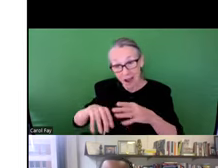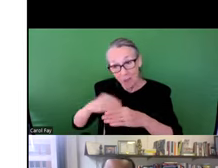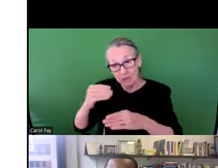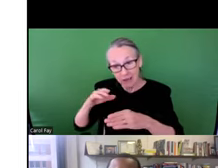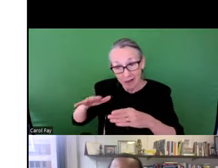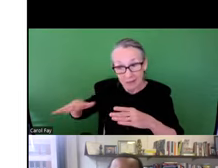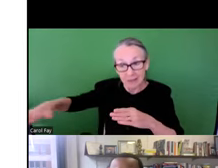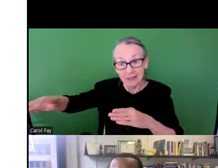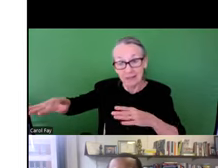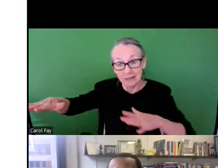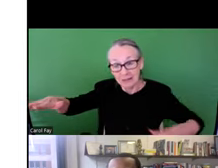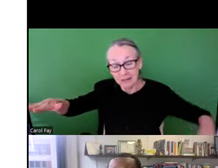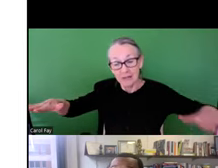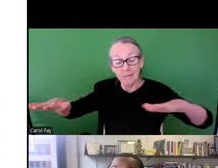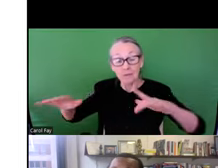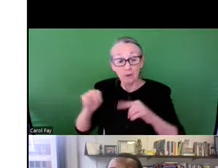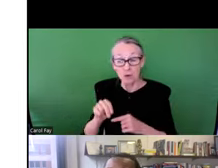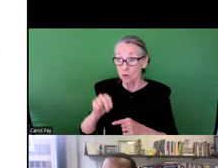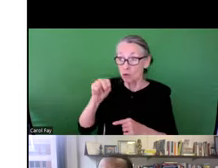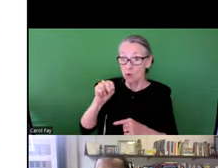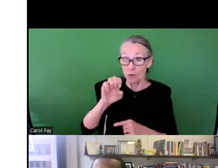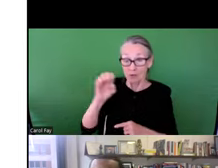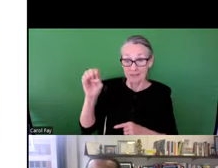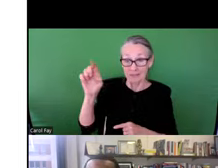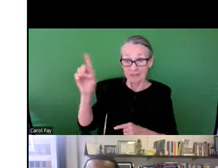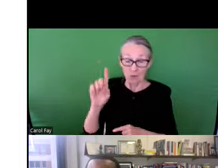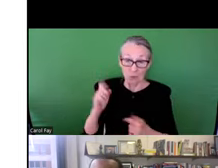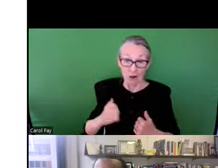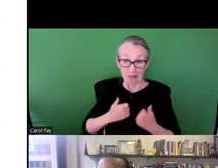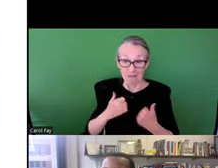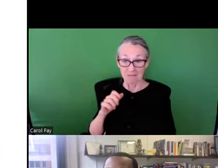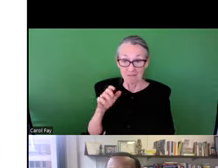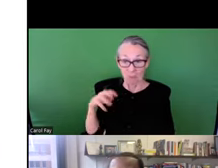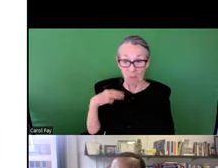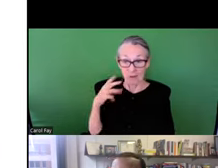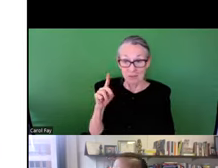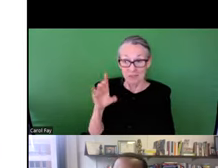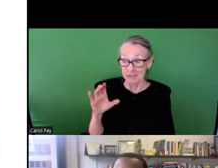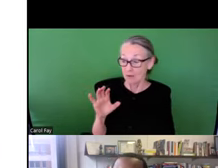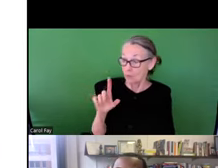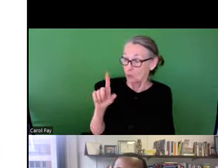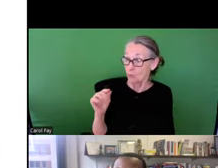, the boundary where we expect flooding to take place. If you move northeast of the mid-Atlantic where I